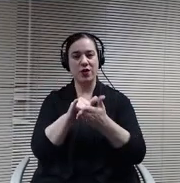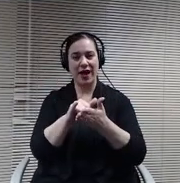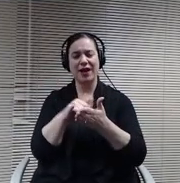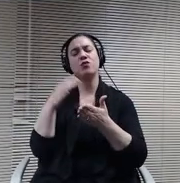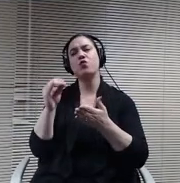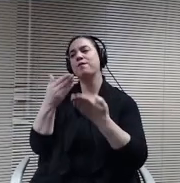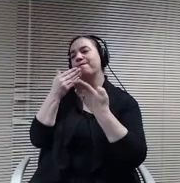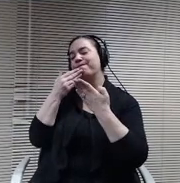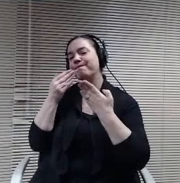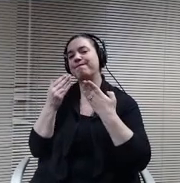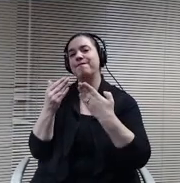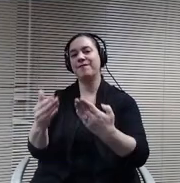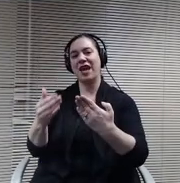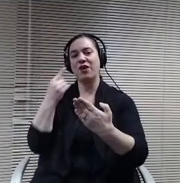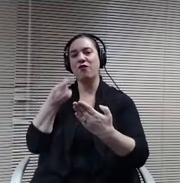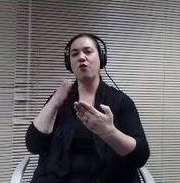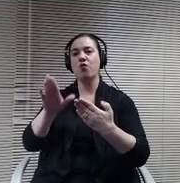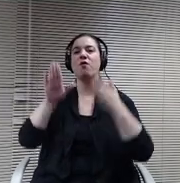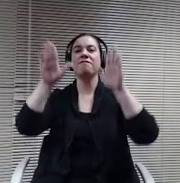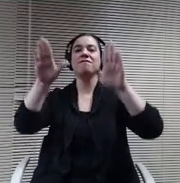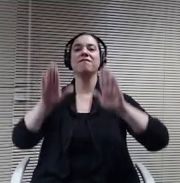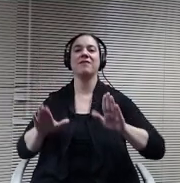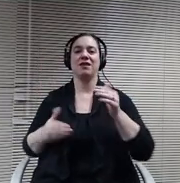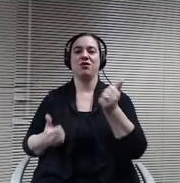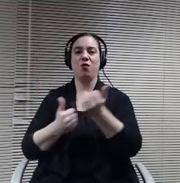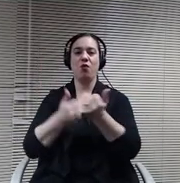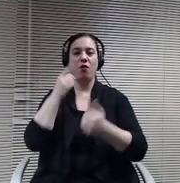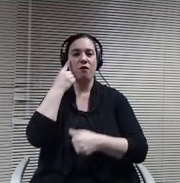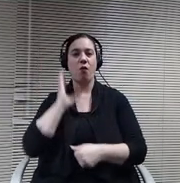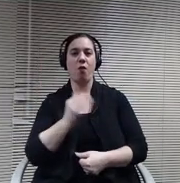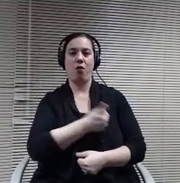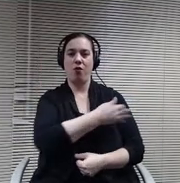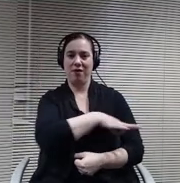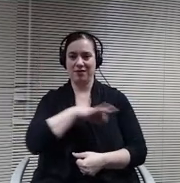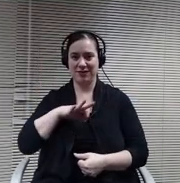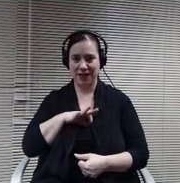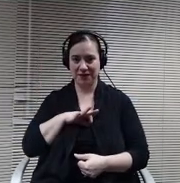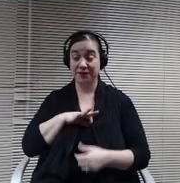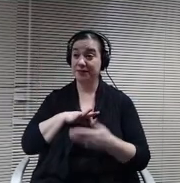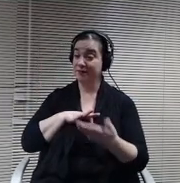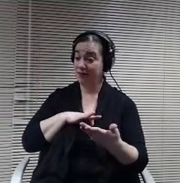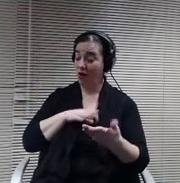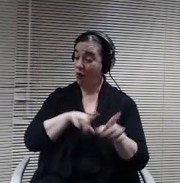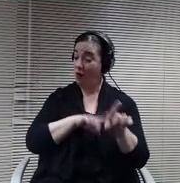and continuing that fantastic support for our staff. And that I don't get many opportunities to publicly thank